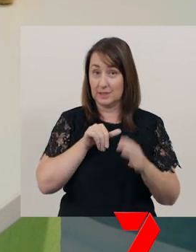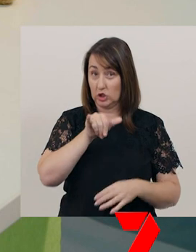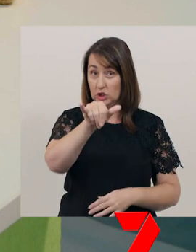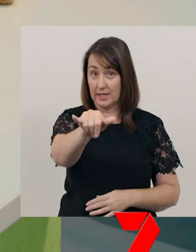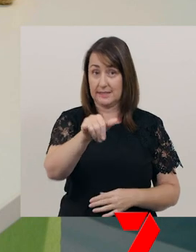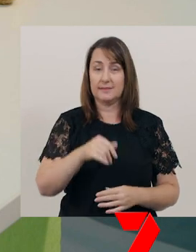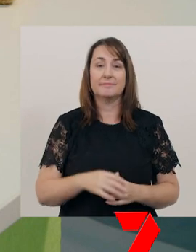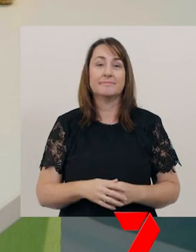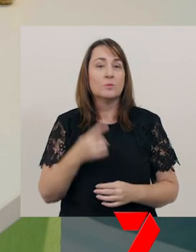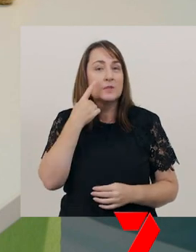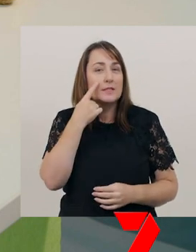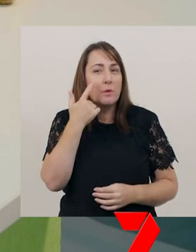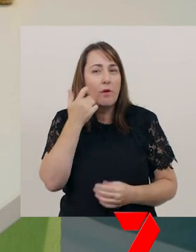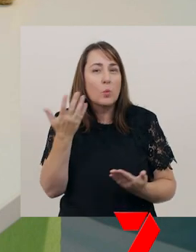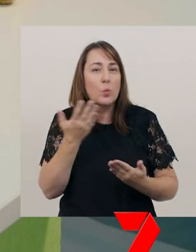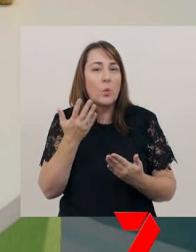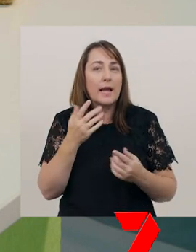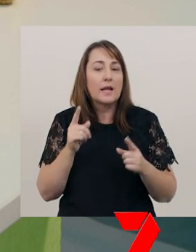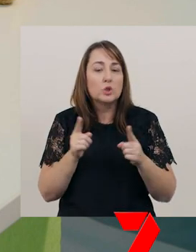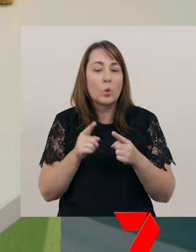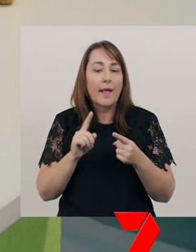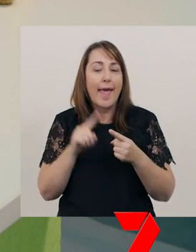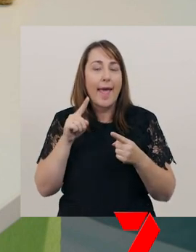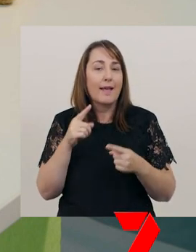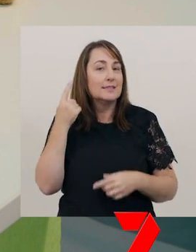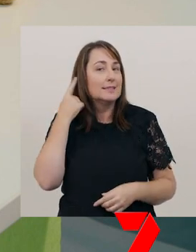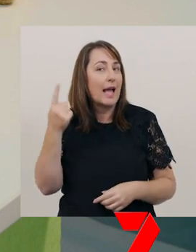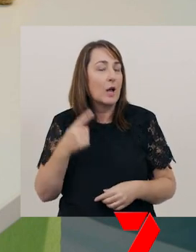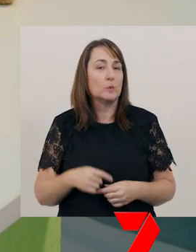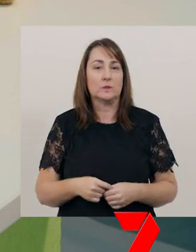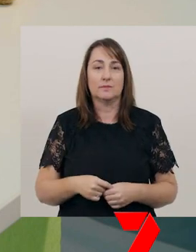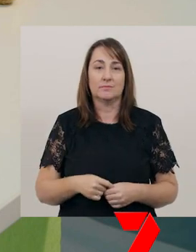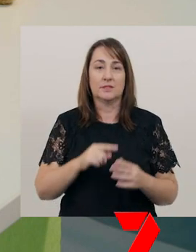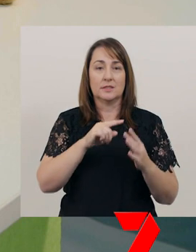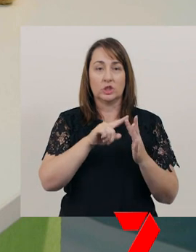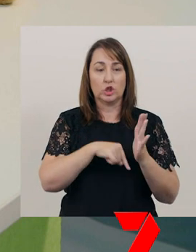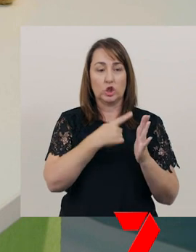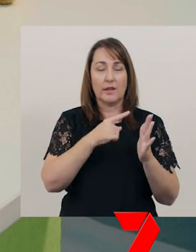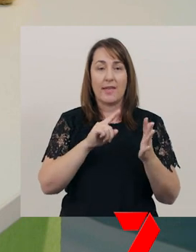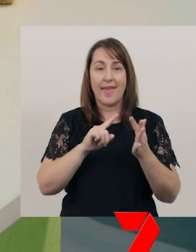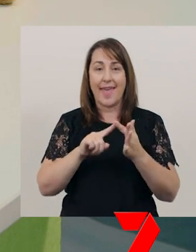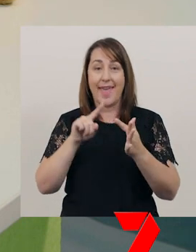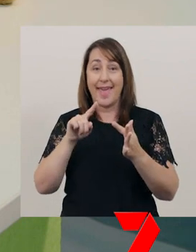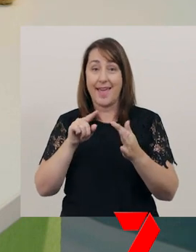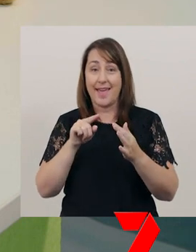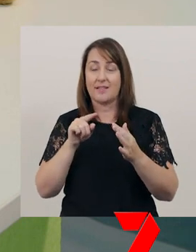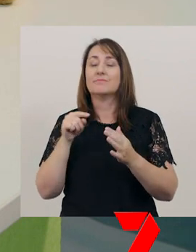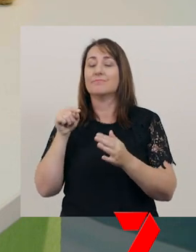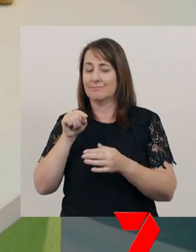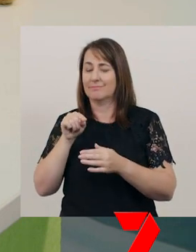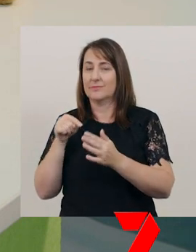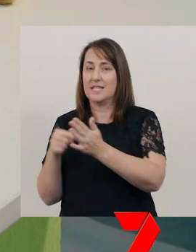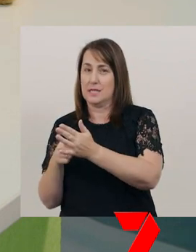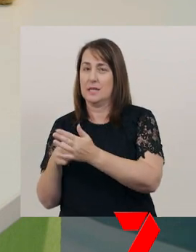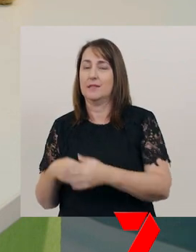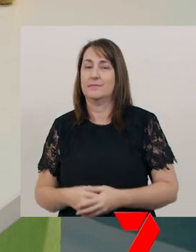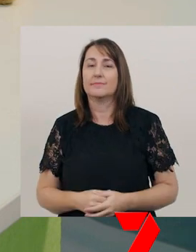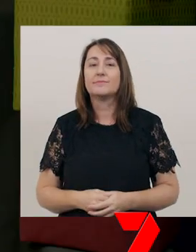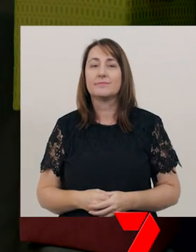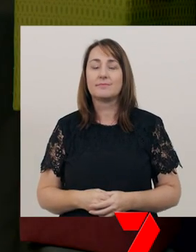Let’s see if we can find that short ‘eh’ sound in the word ‘j-e-t’.